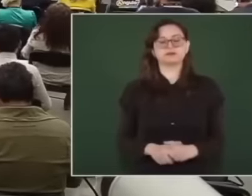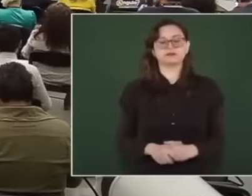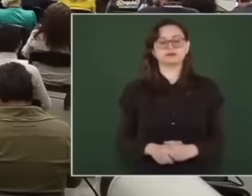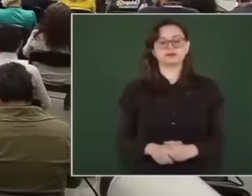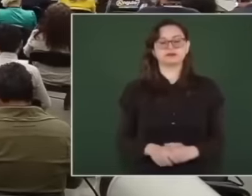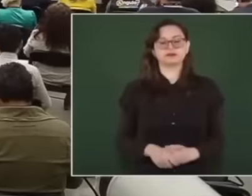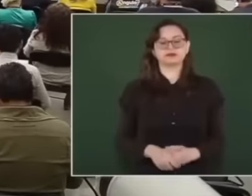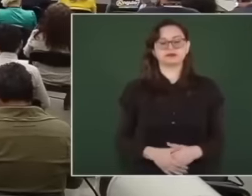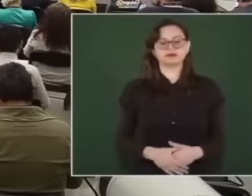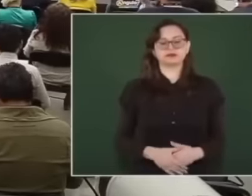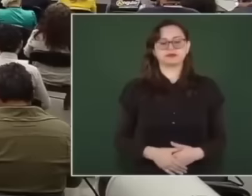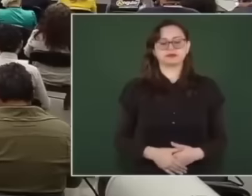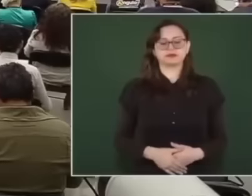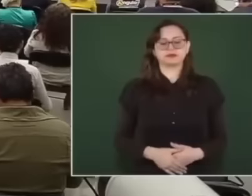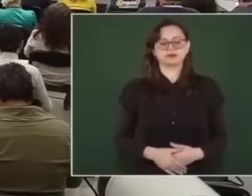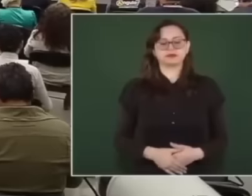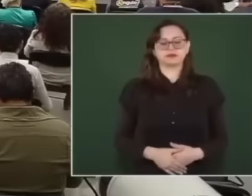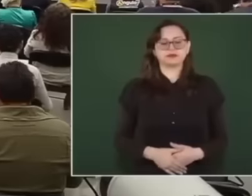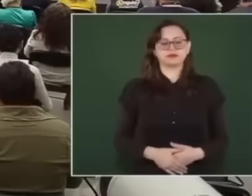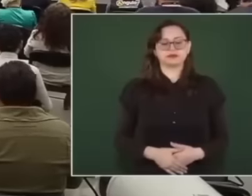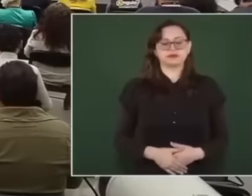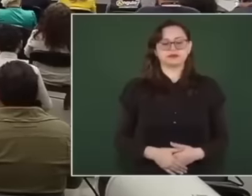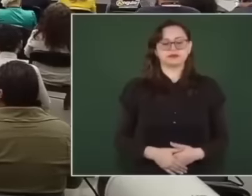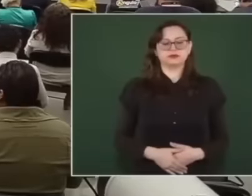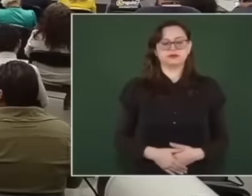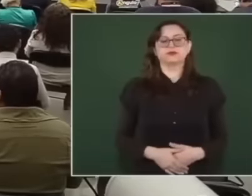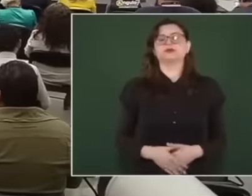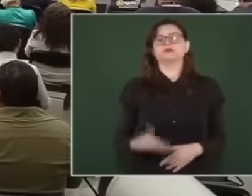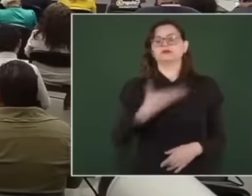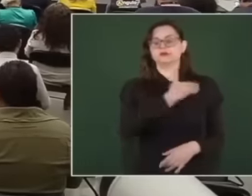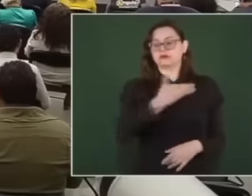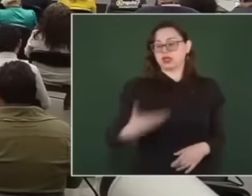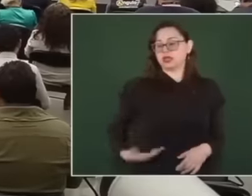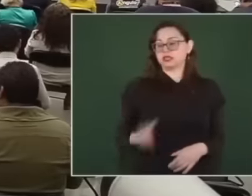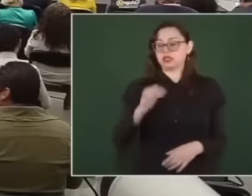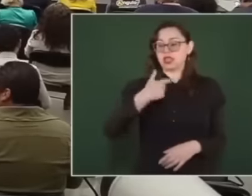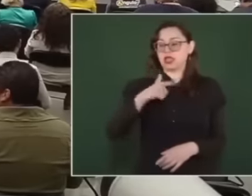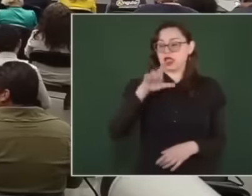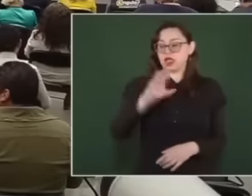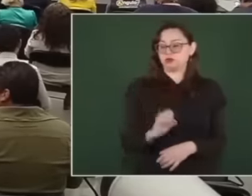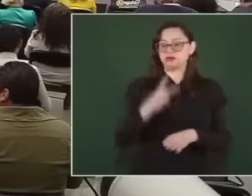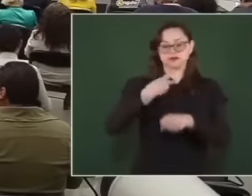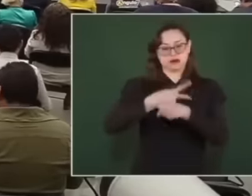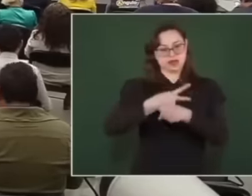they have seen at the initiative of President Andrés Manuel López Obrador who is